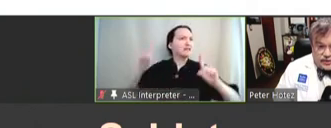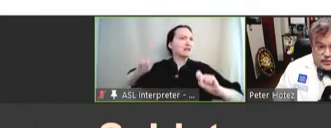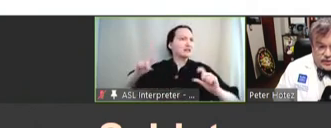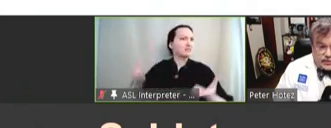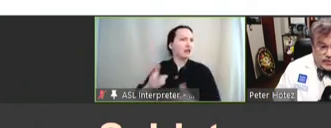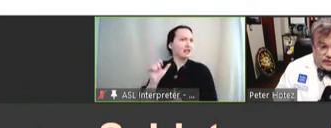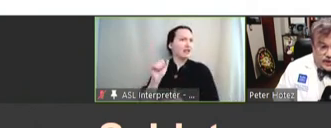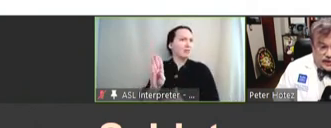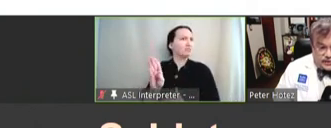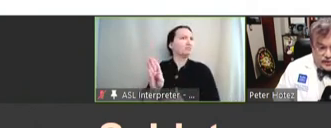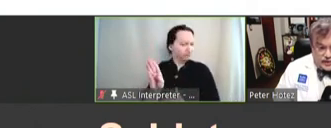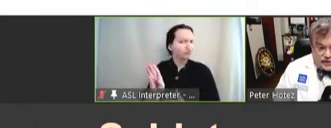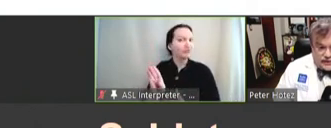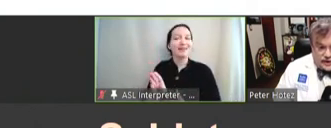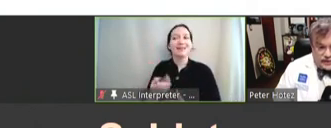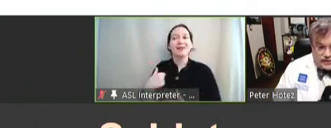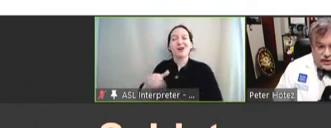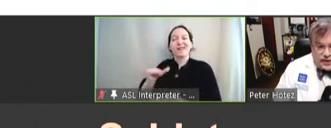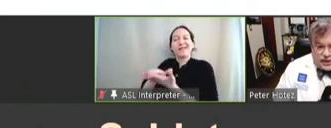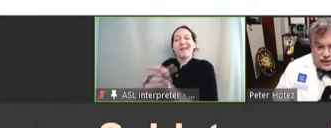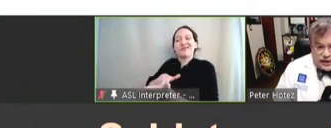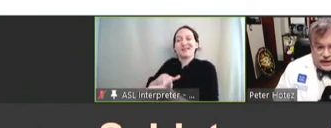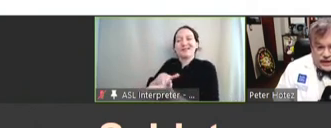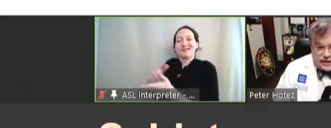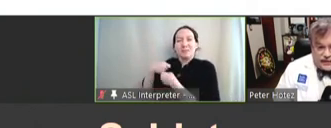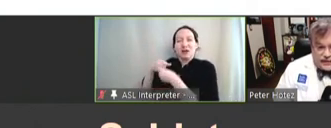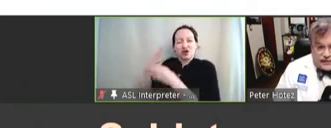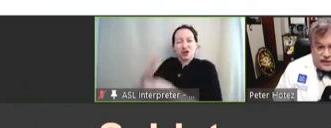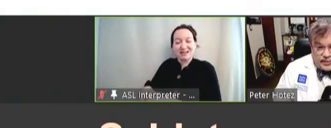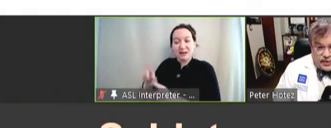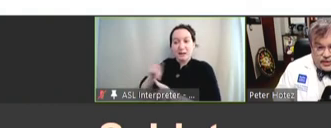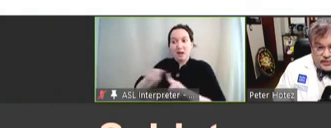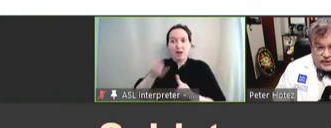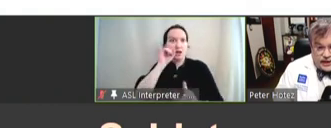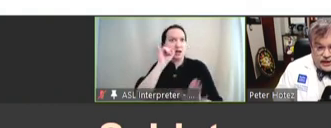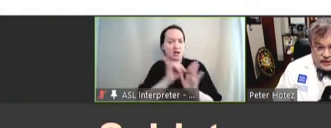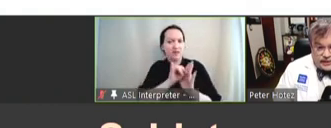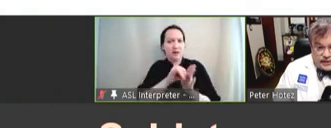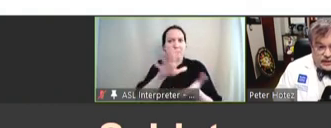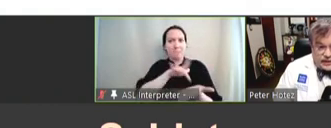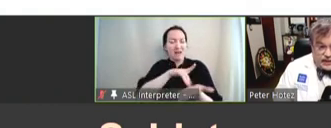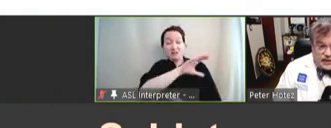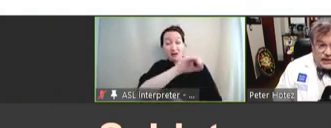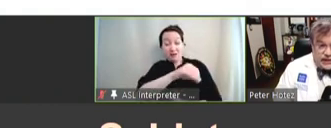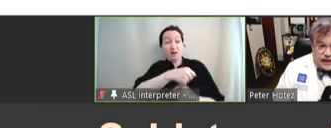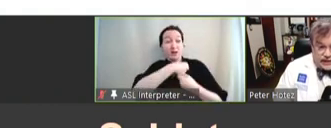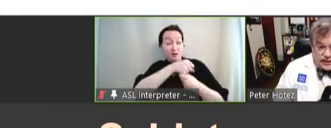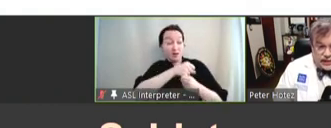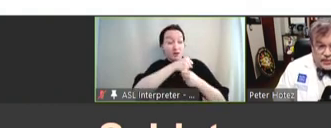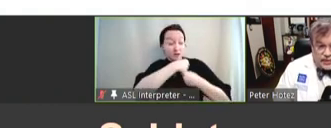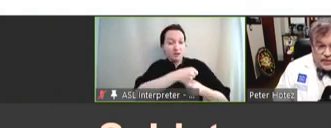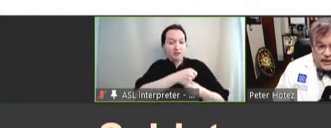we're the contract manufacturer, but identifying a pharma company to actually scale it up and make